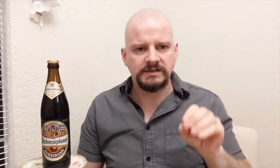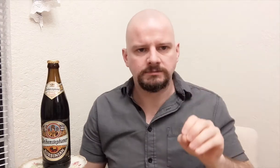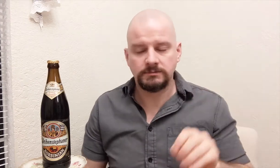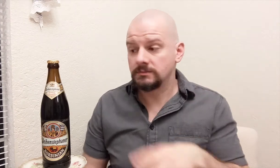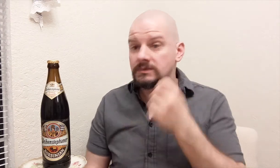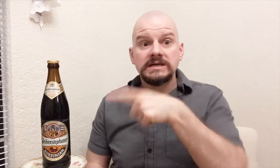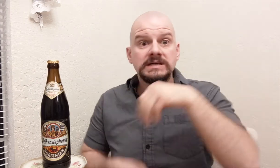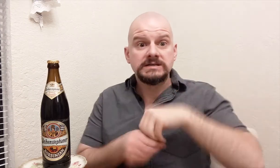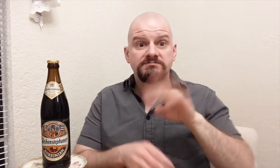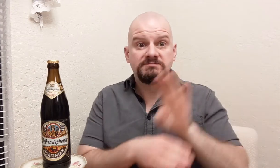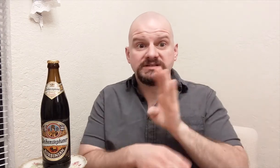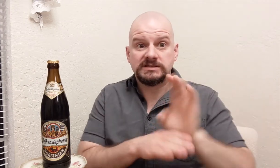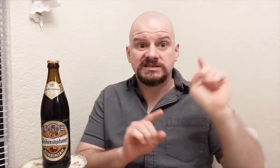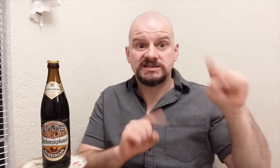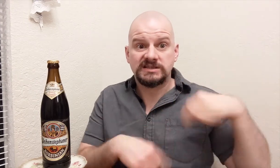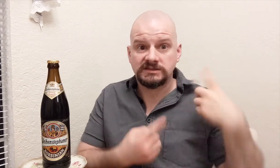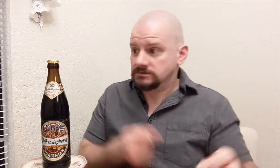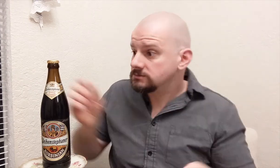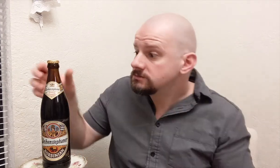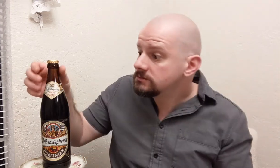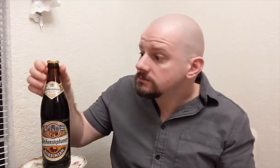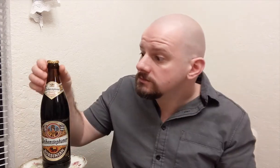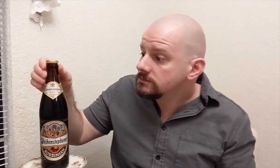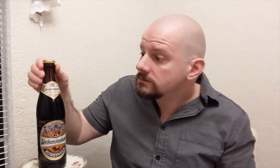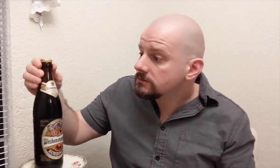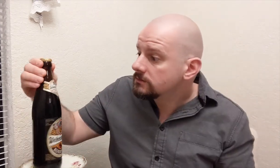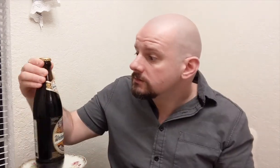It has been in business since...